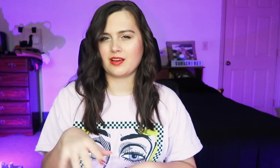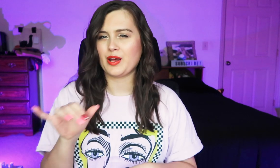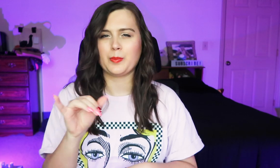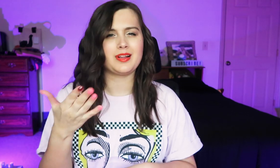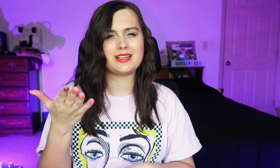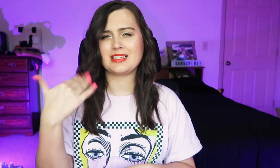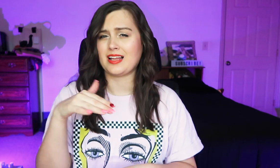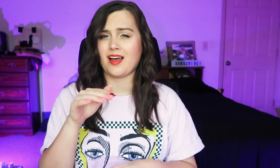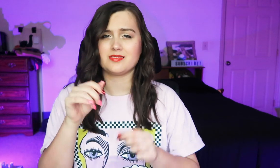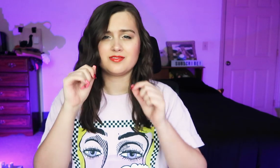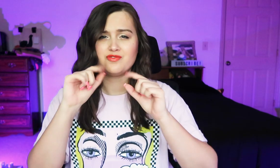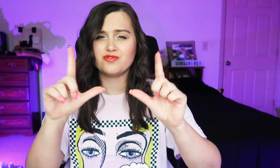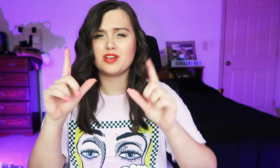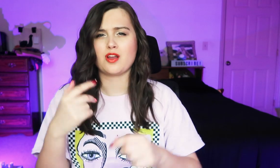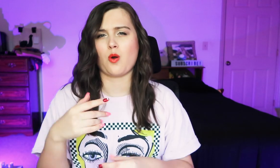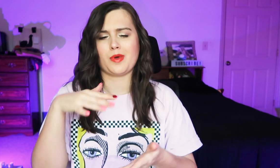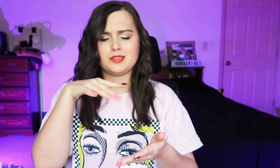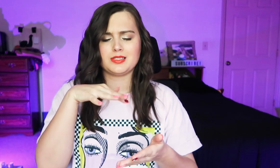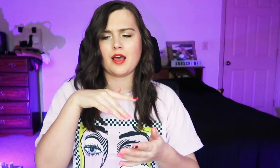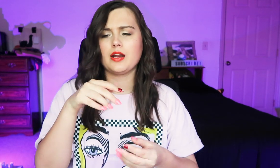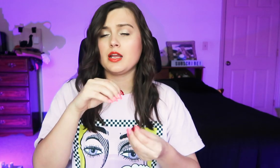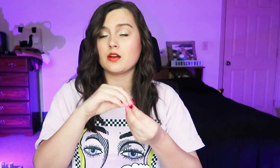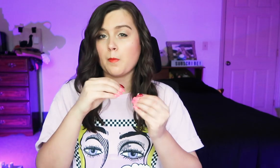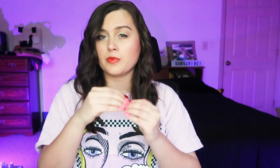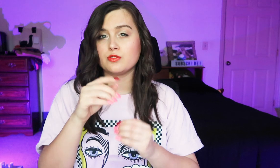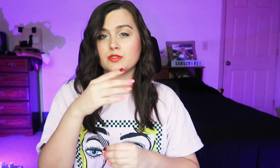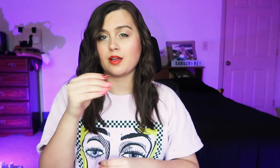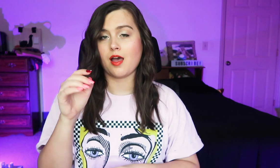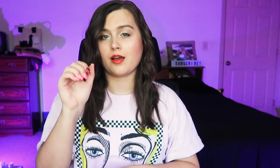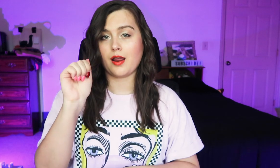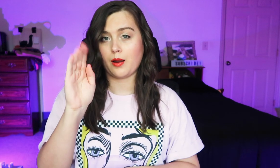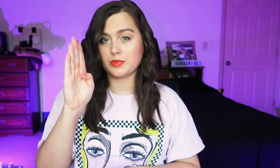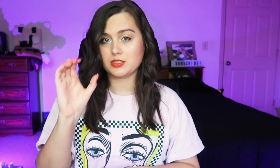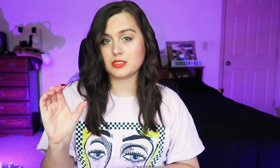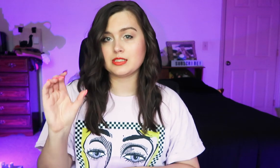This will be just like the last video. I'm going to study the numbers and alphabet.